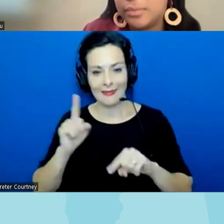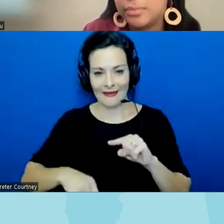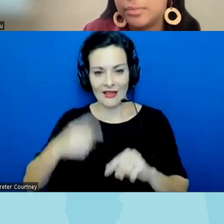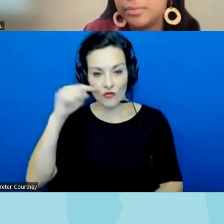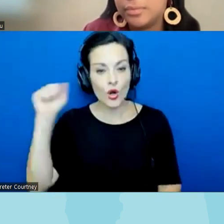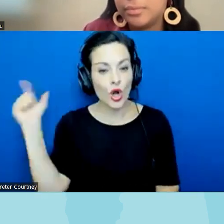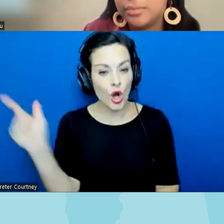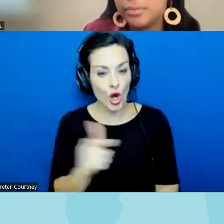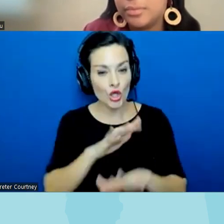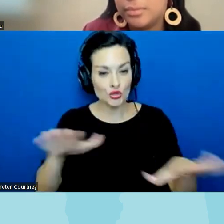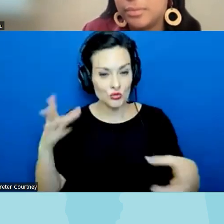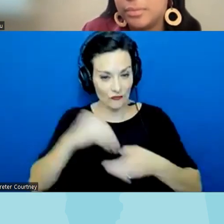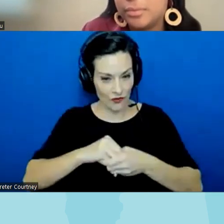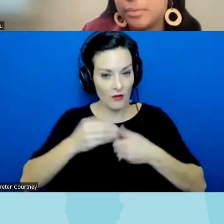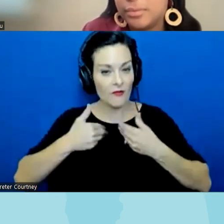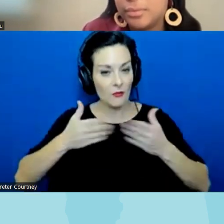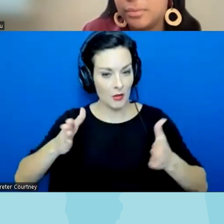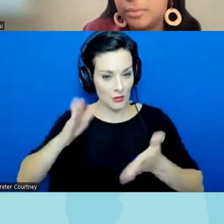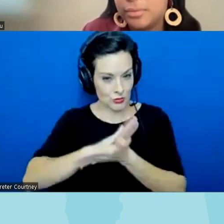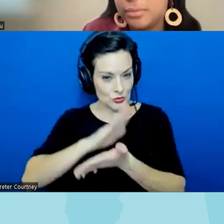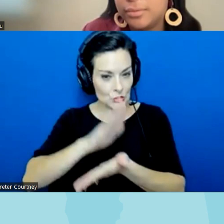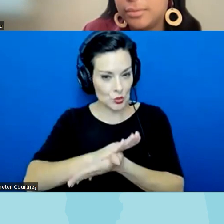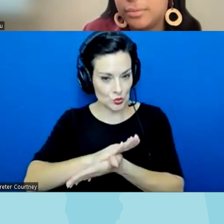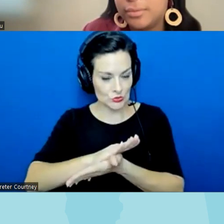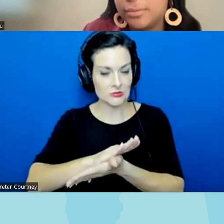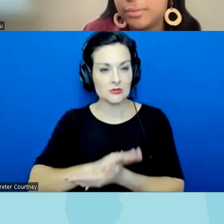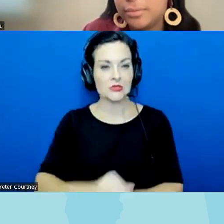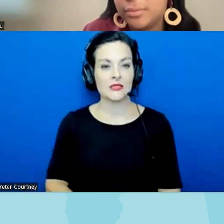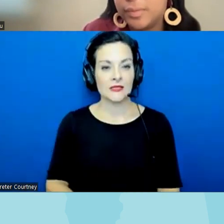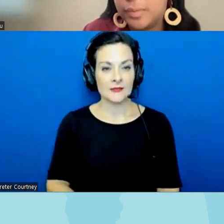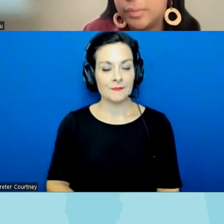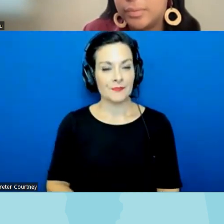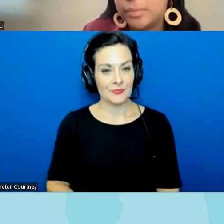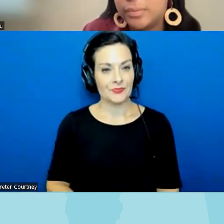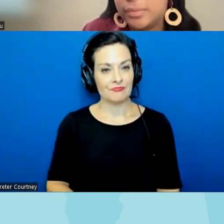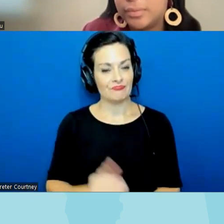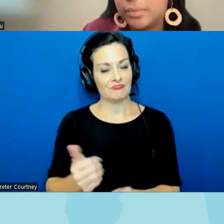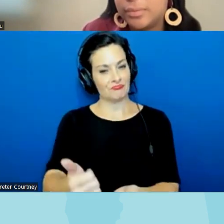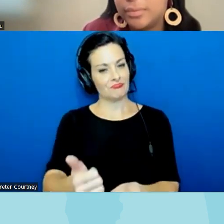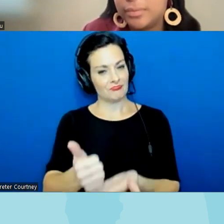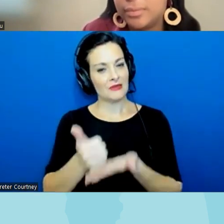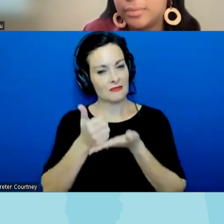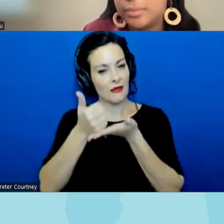schools and I do think that that point has um helped make some inroads with um some senators